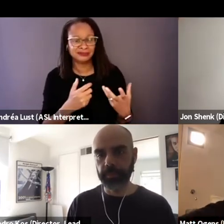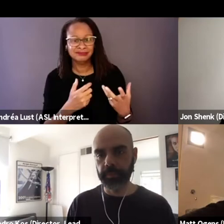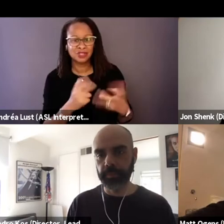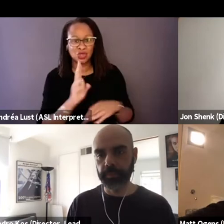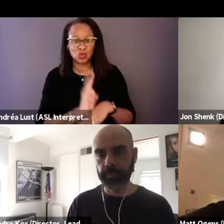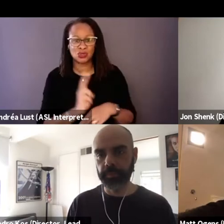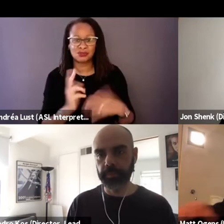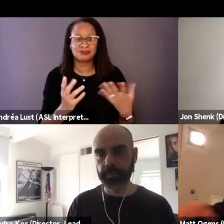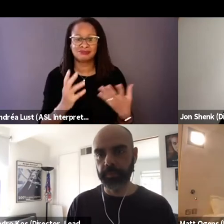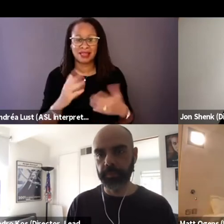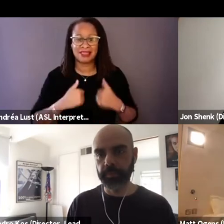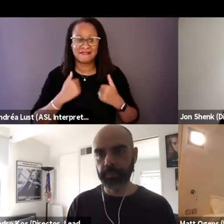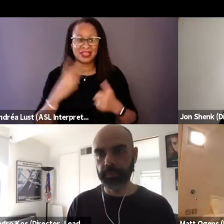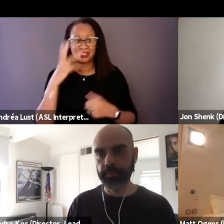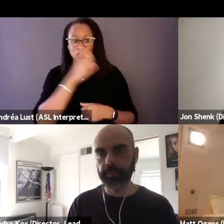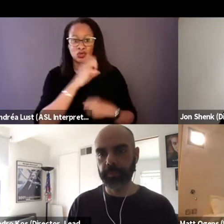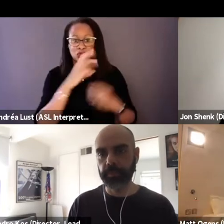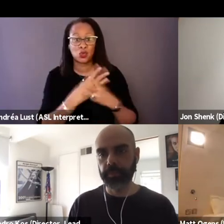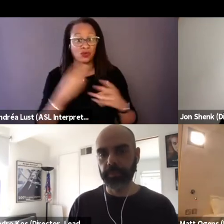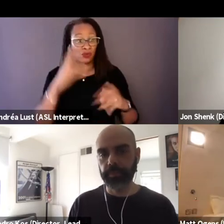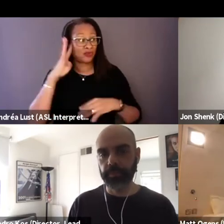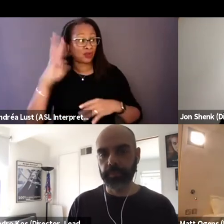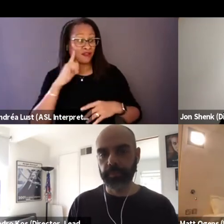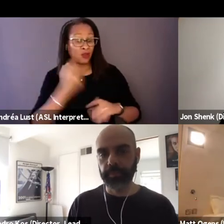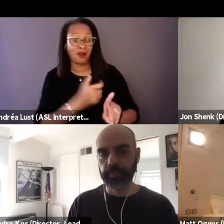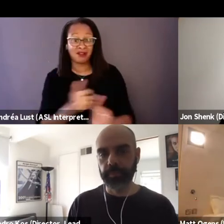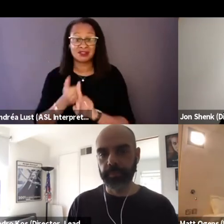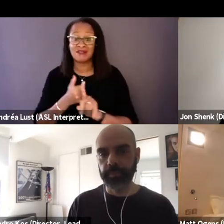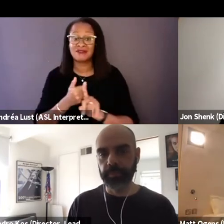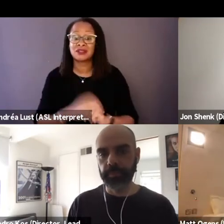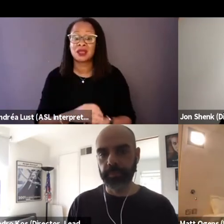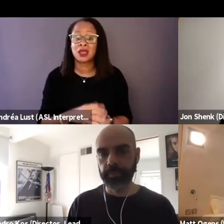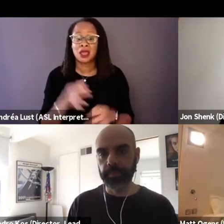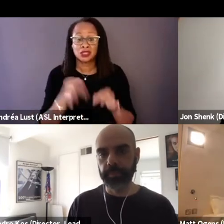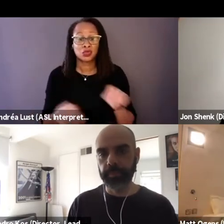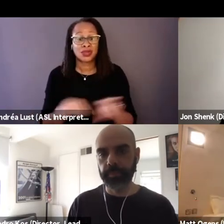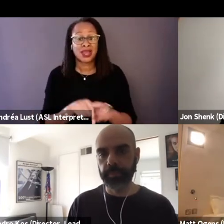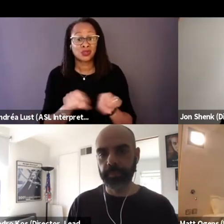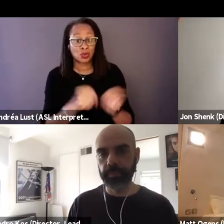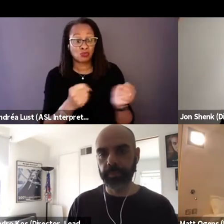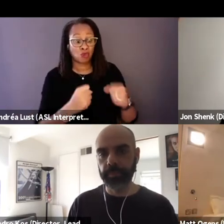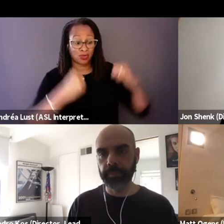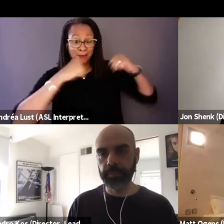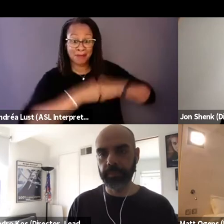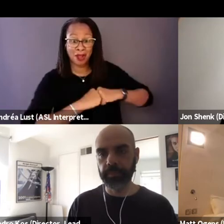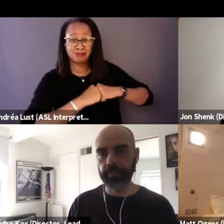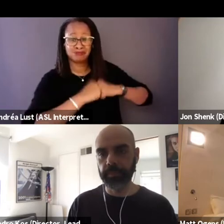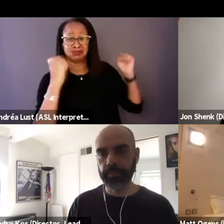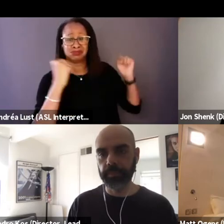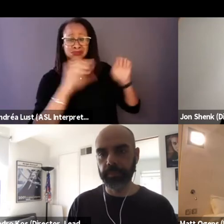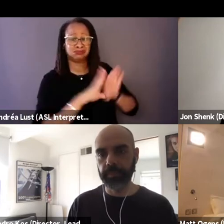that we've now created for ourselves. As soon as we broke that barrier and stopped and looked people in the eye,